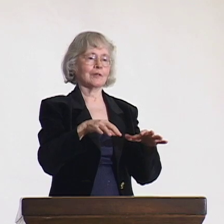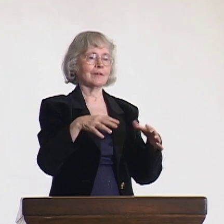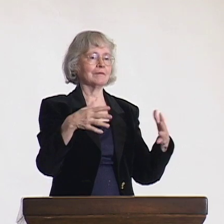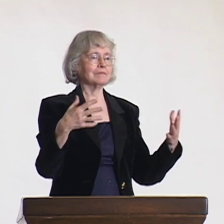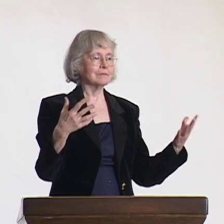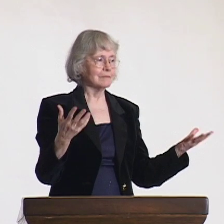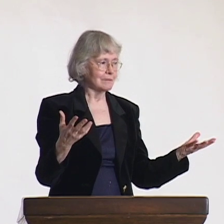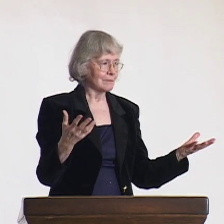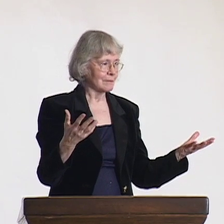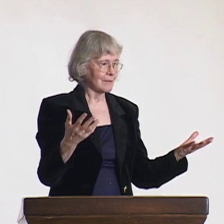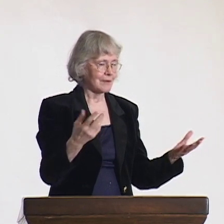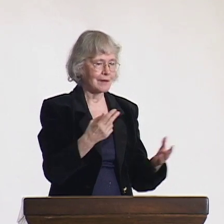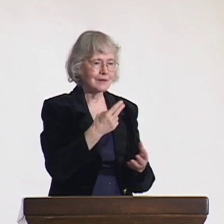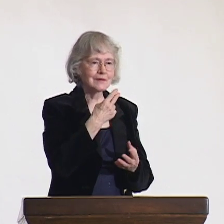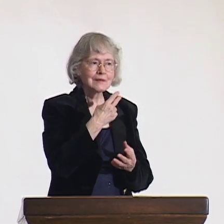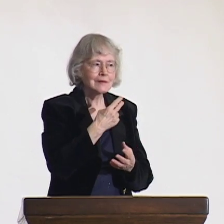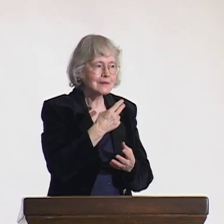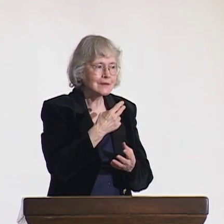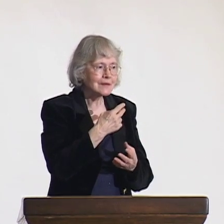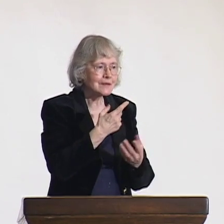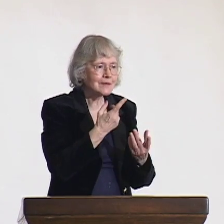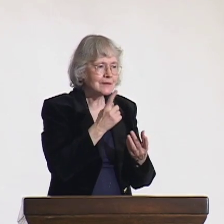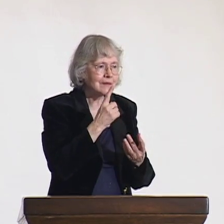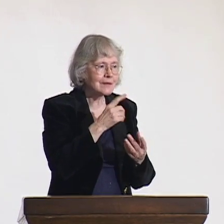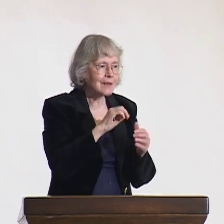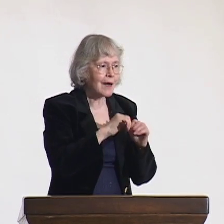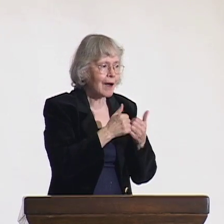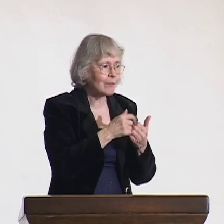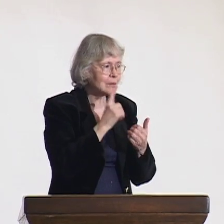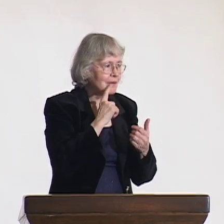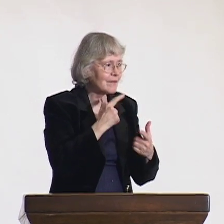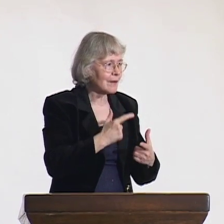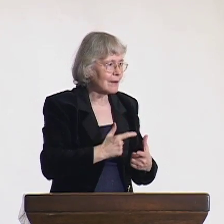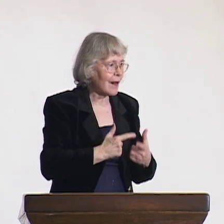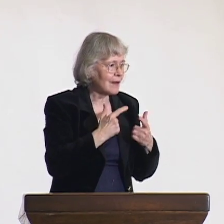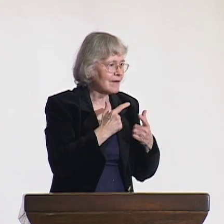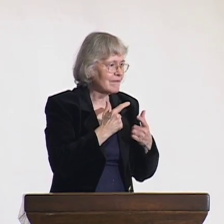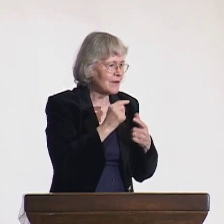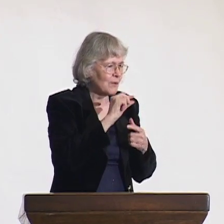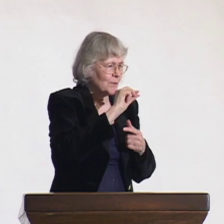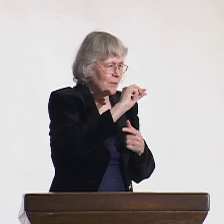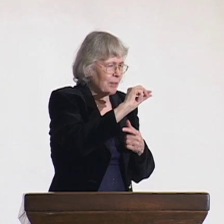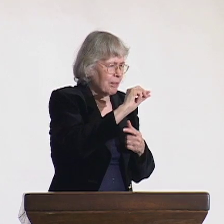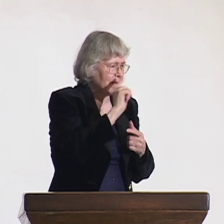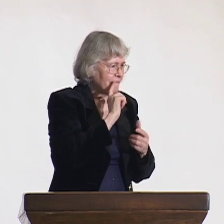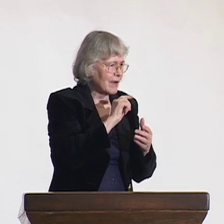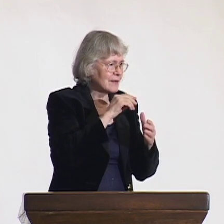It was an eye-opening and shocking experience for me to see how deaf individuals lived